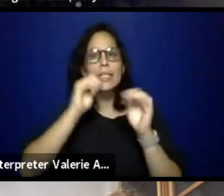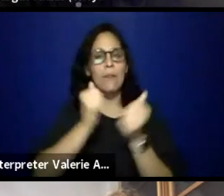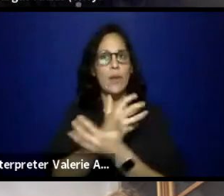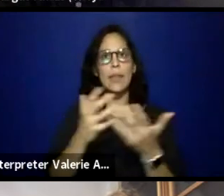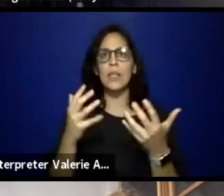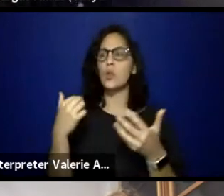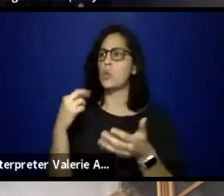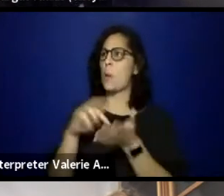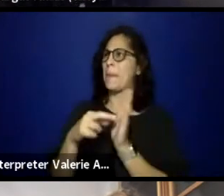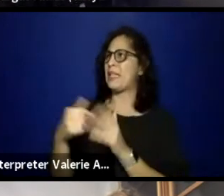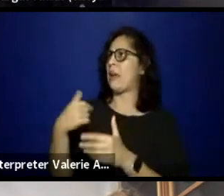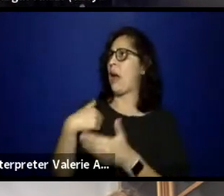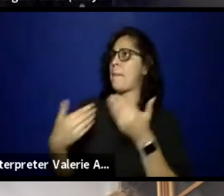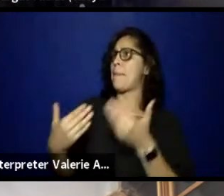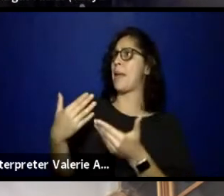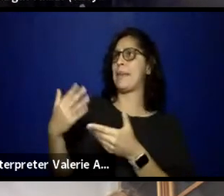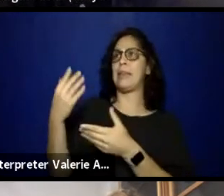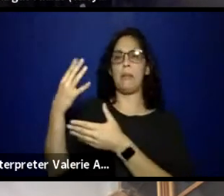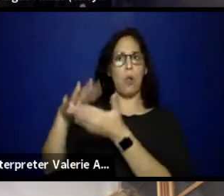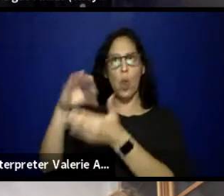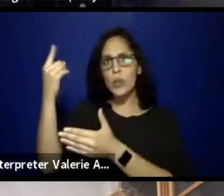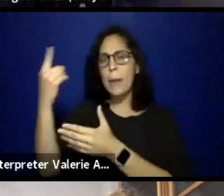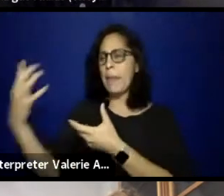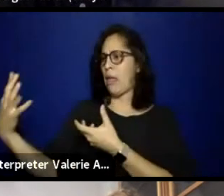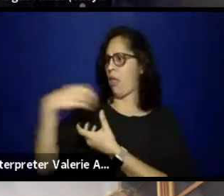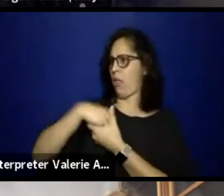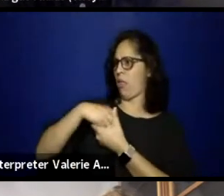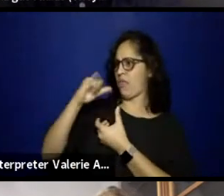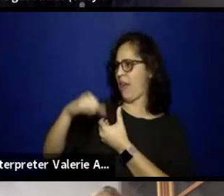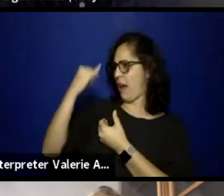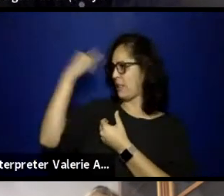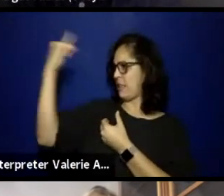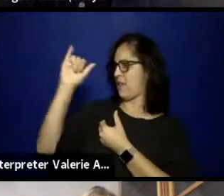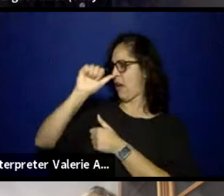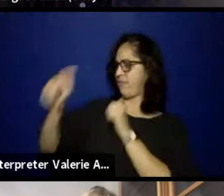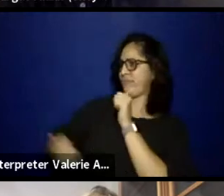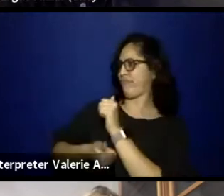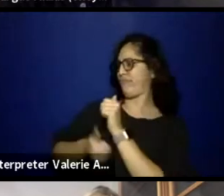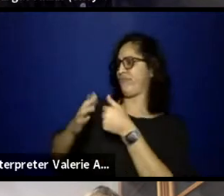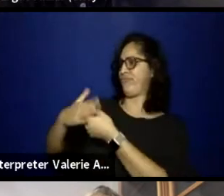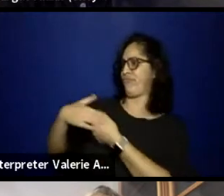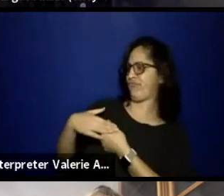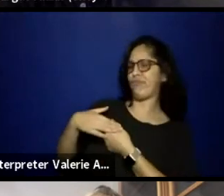whether it's been passed down or learned or whatever, we all have the potential to have internalized something